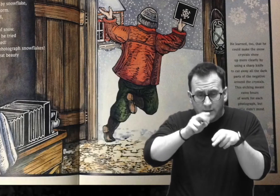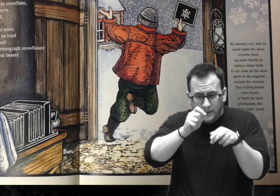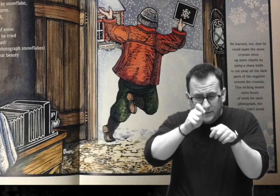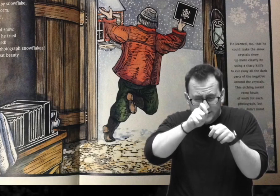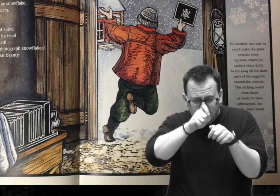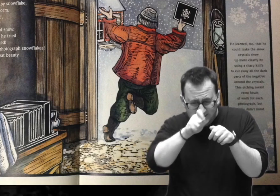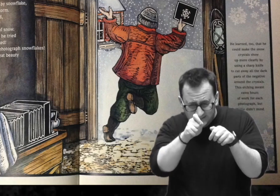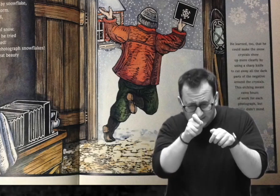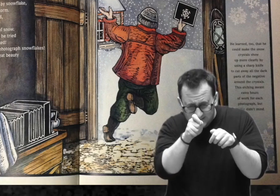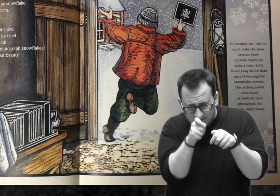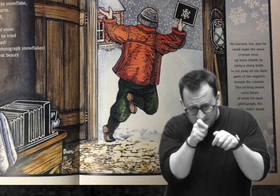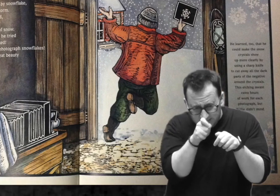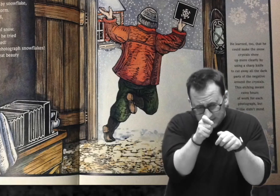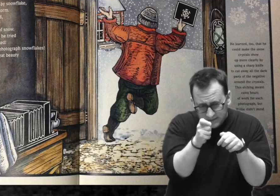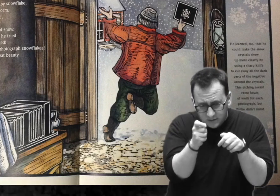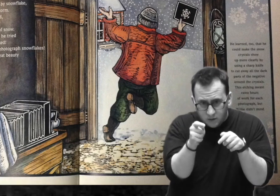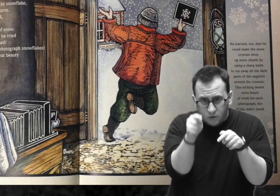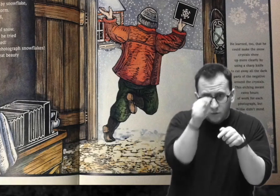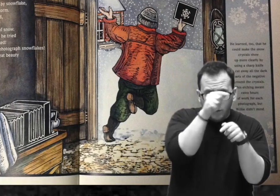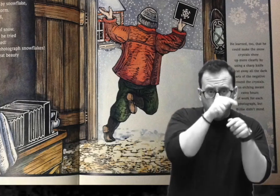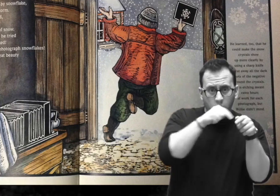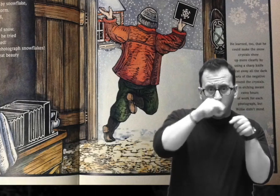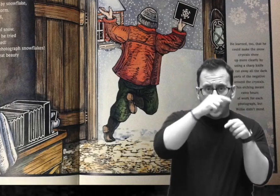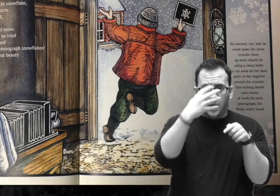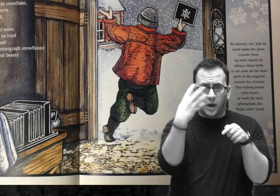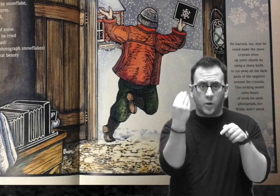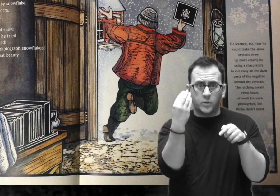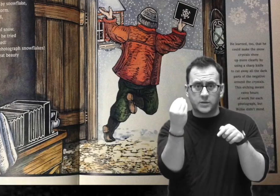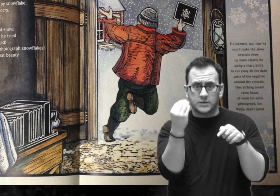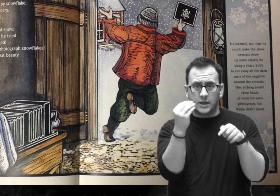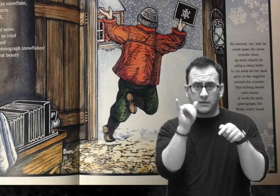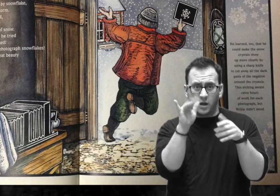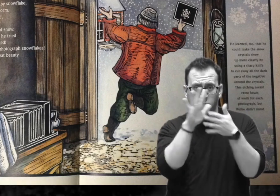This etching meant extra hours of work for each photograph, but Willie didn’t mind.